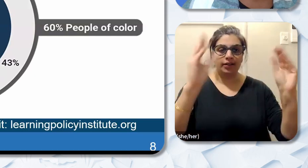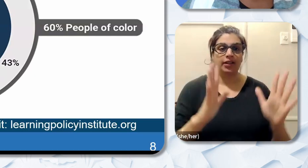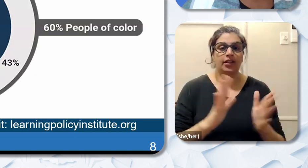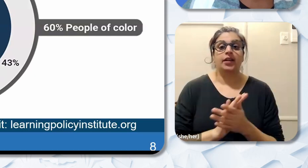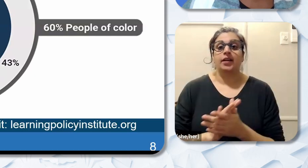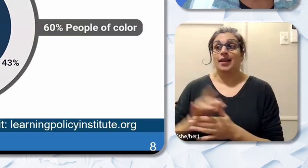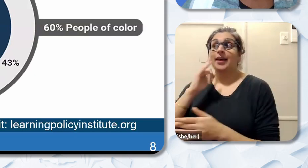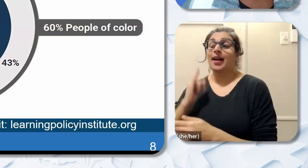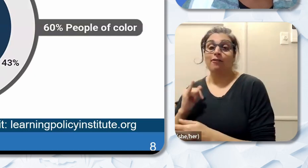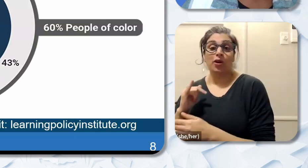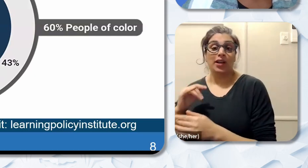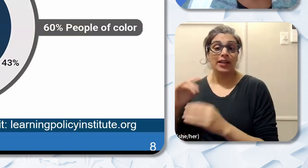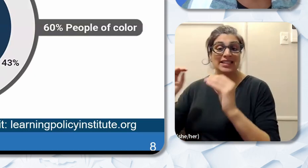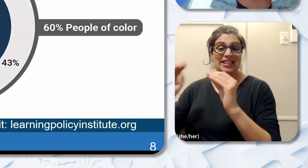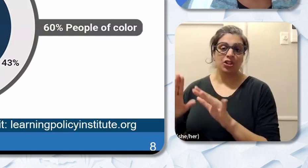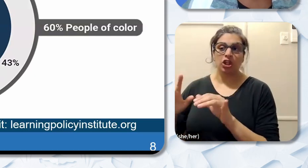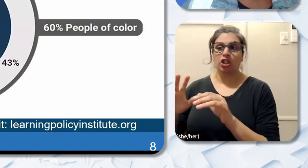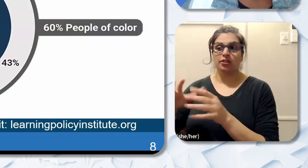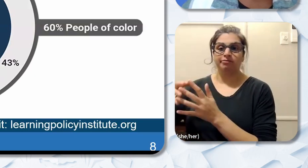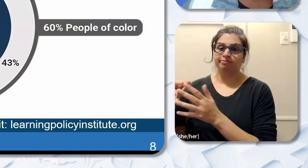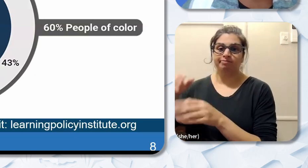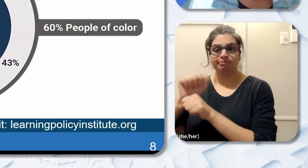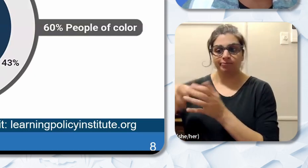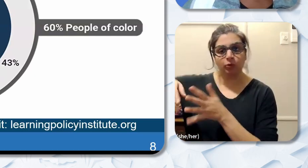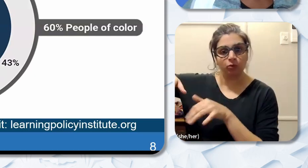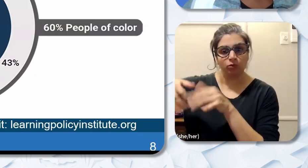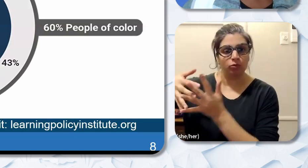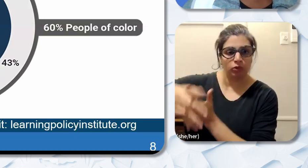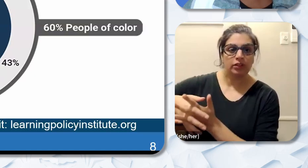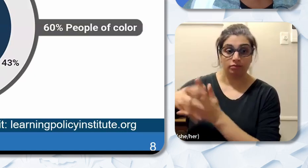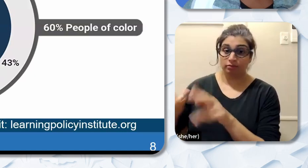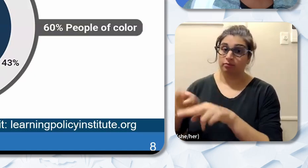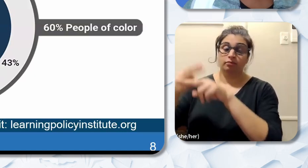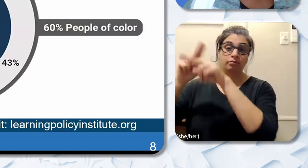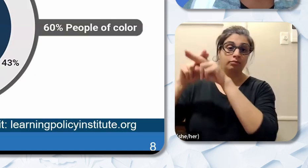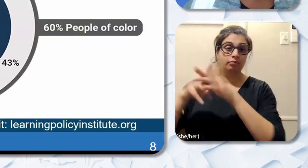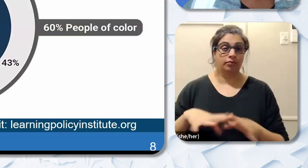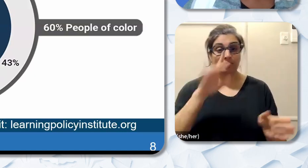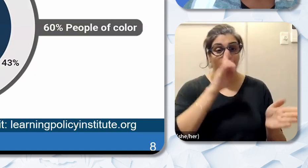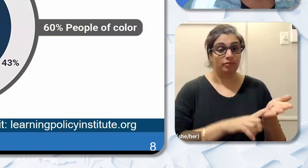increased. The Learning Policy Institute conducted research on the teacher residencies offered and